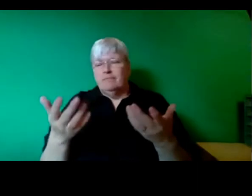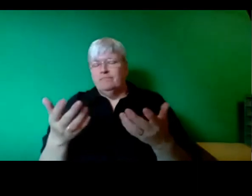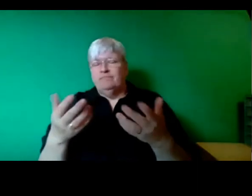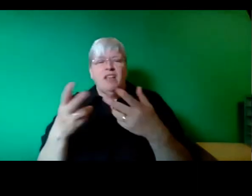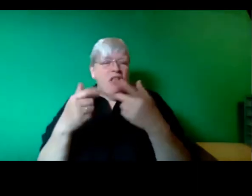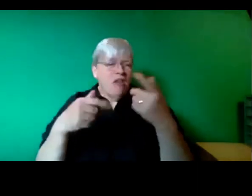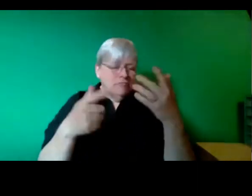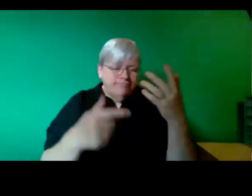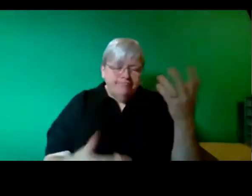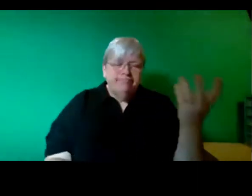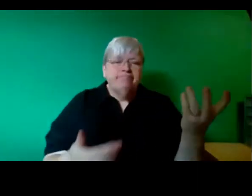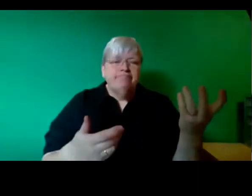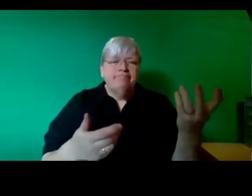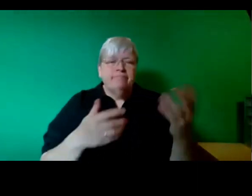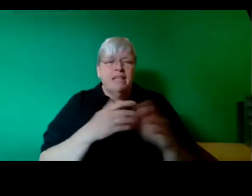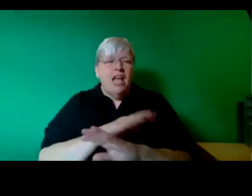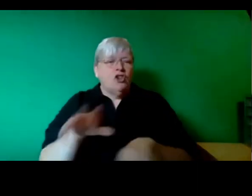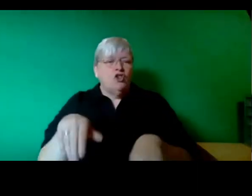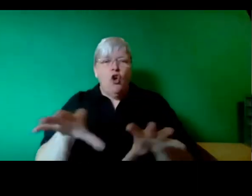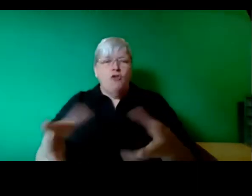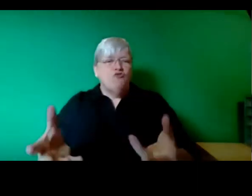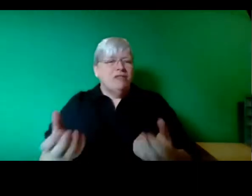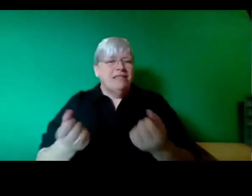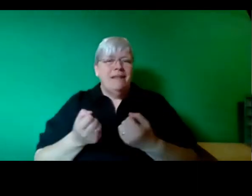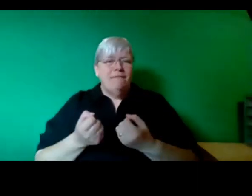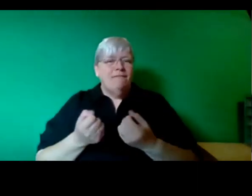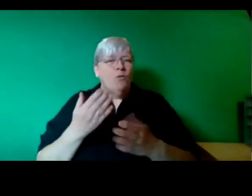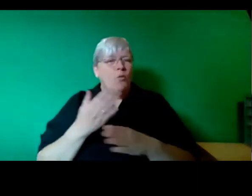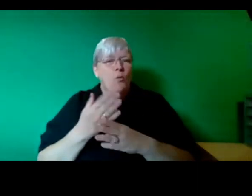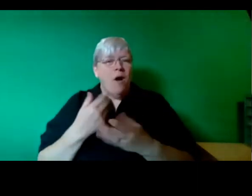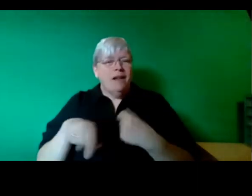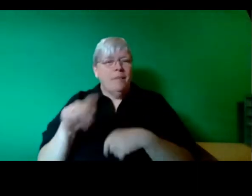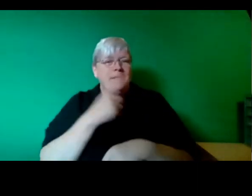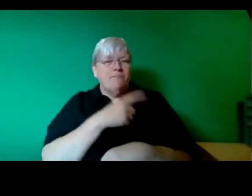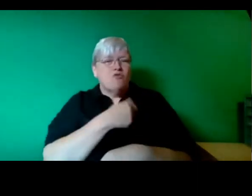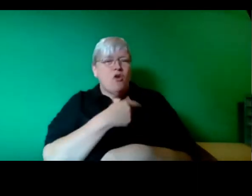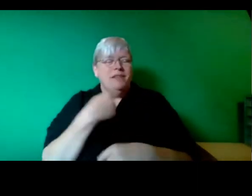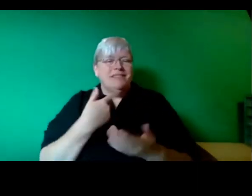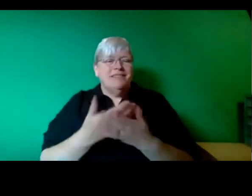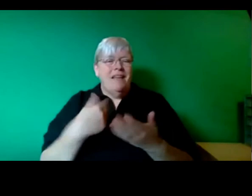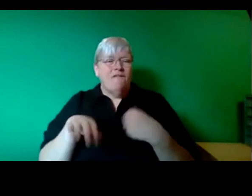the work they were promised from the renewables industry. The truth is this is the global pattern.